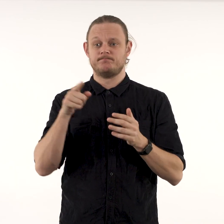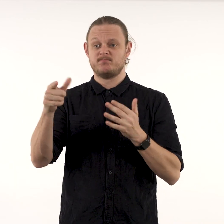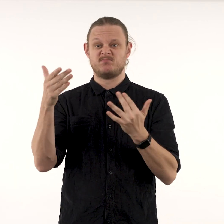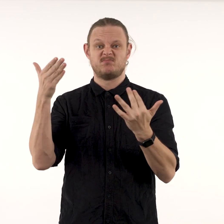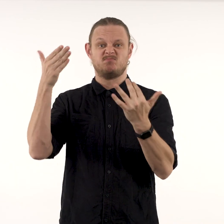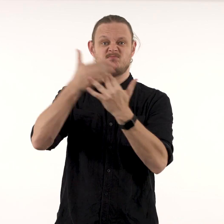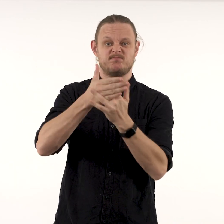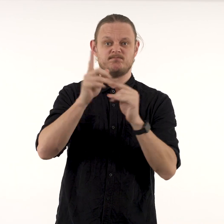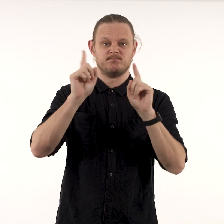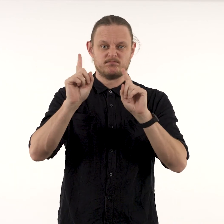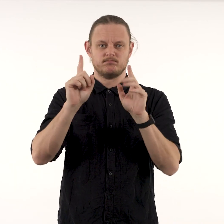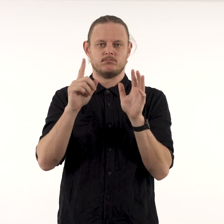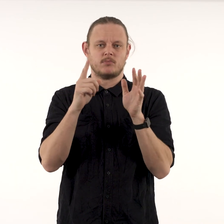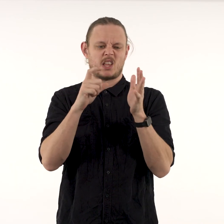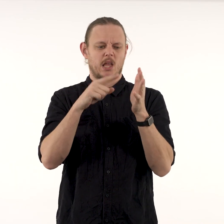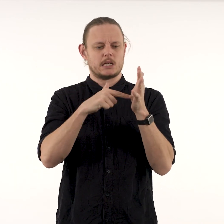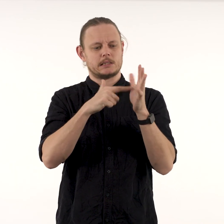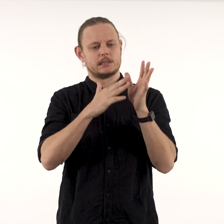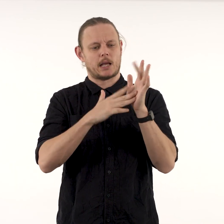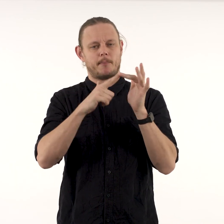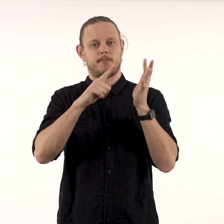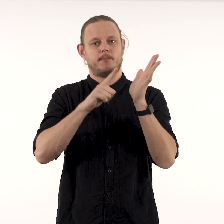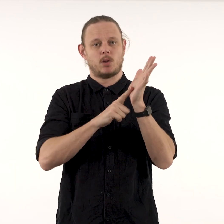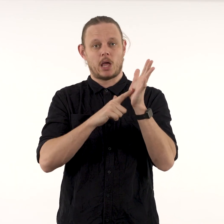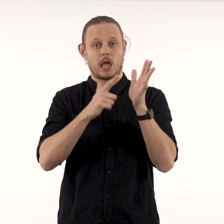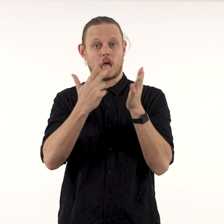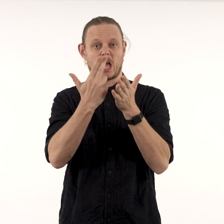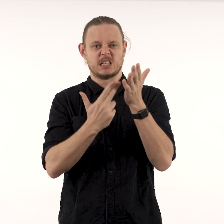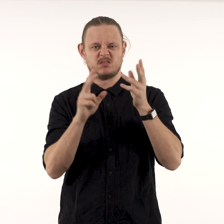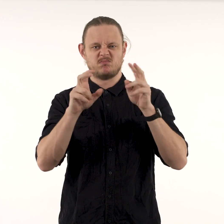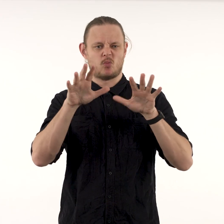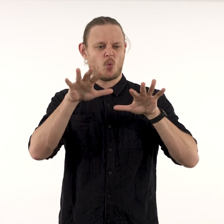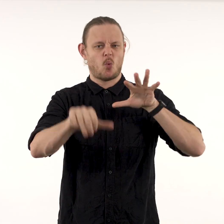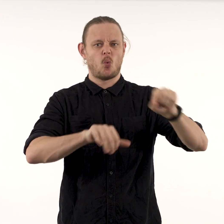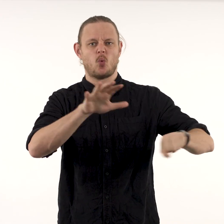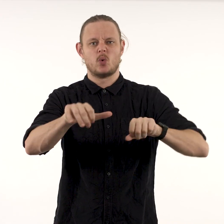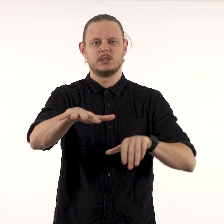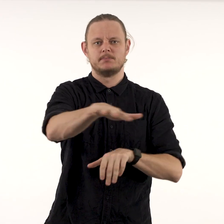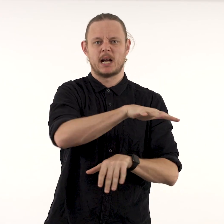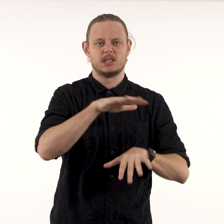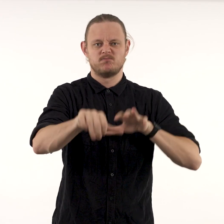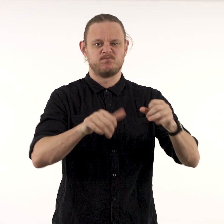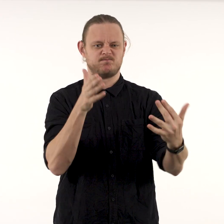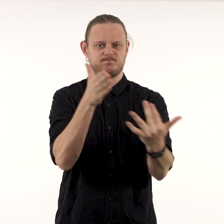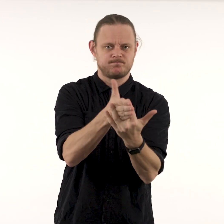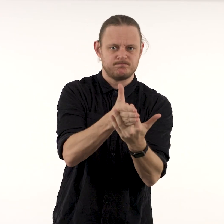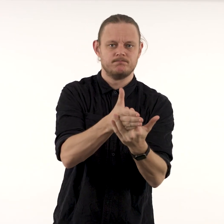deities adorning the entrance; a Tamil artist disrupting a colonial space.